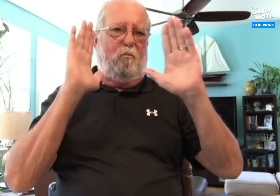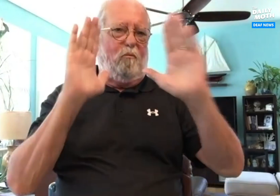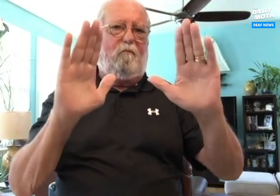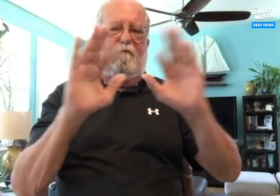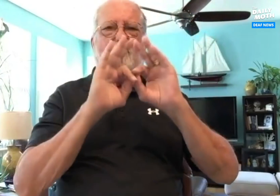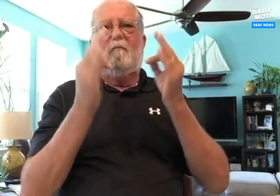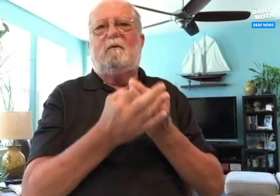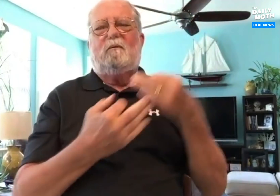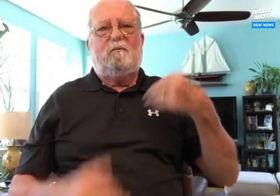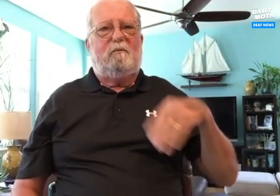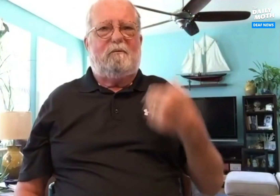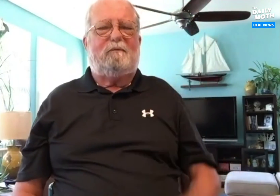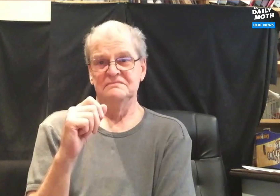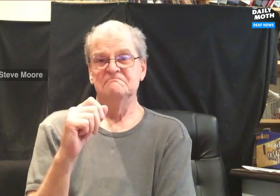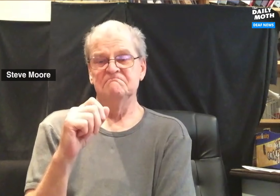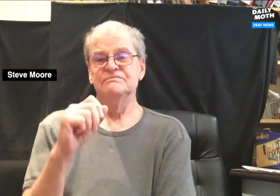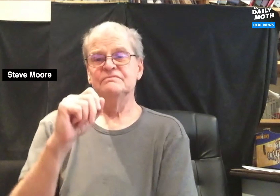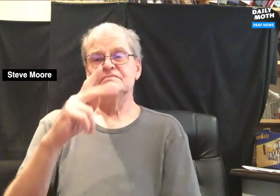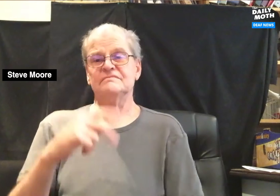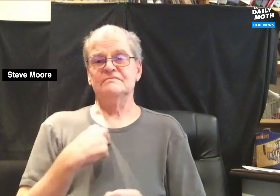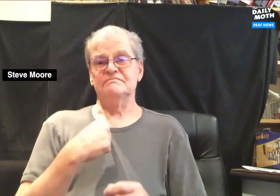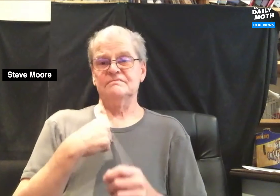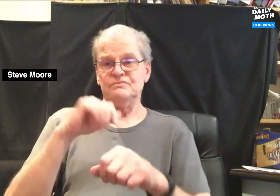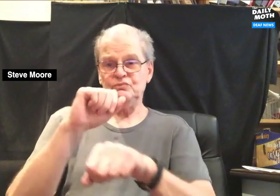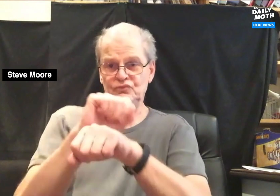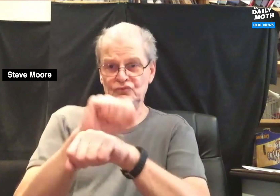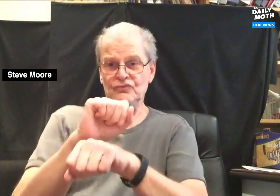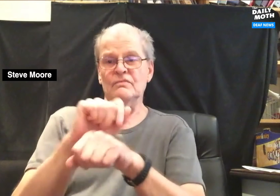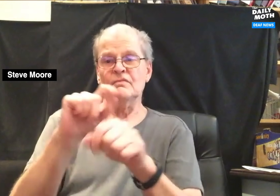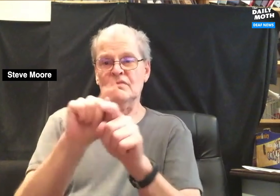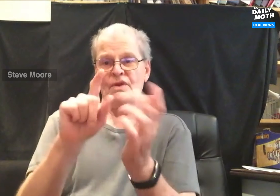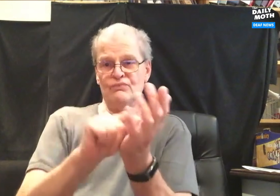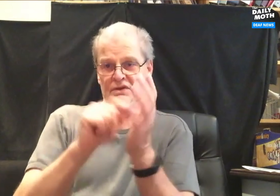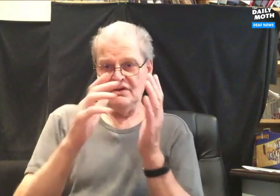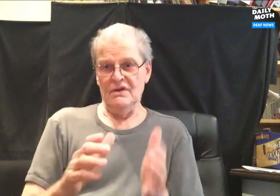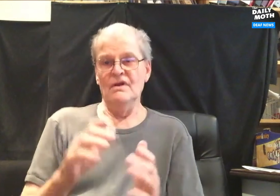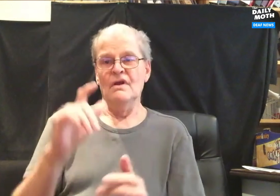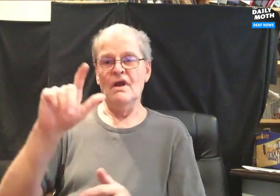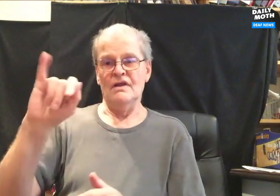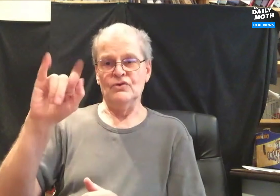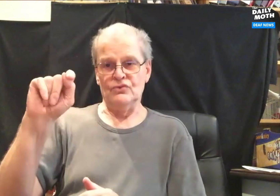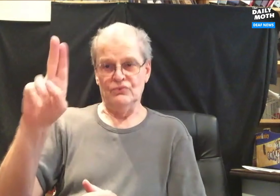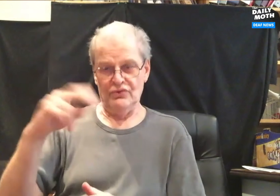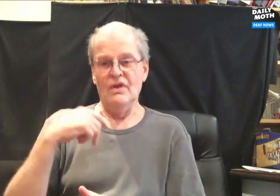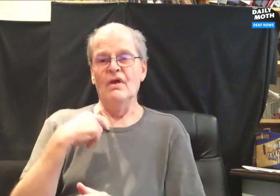They've been a wonderful family! Okay, I worked as one of the printers in the ITU.